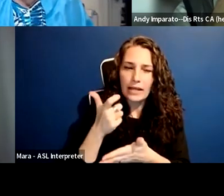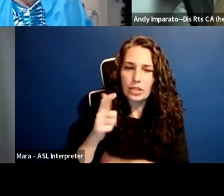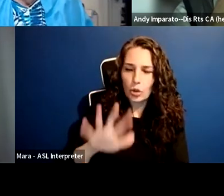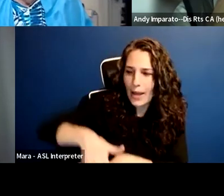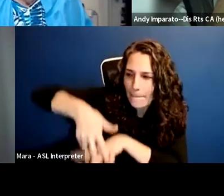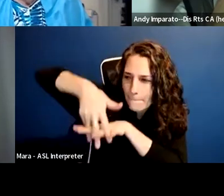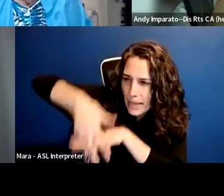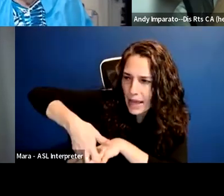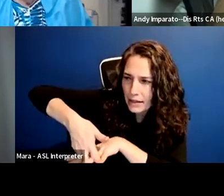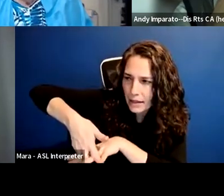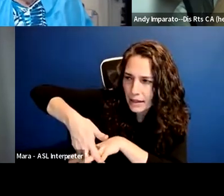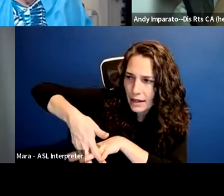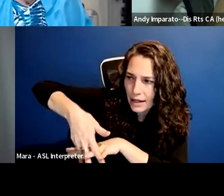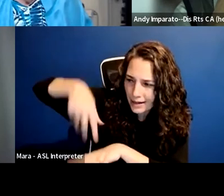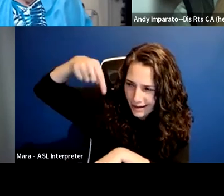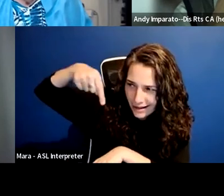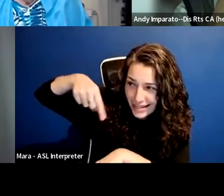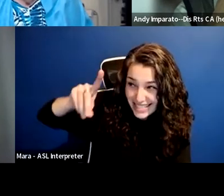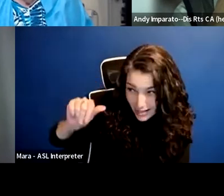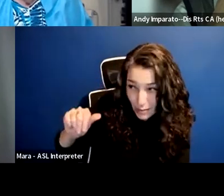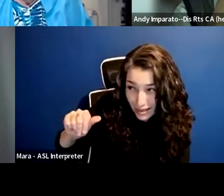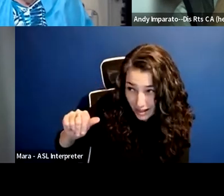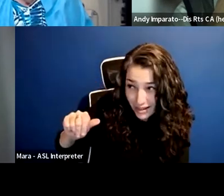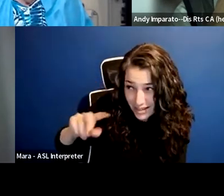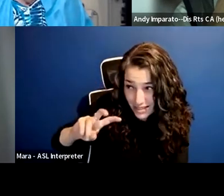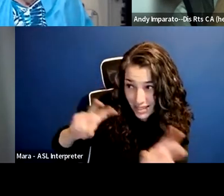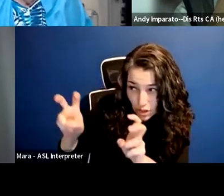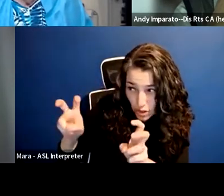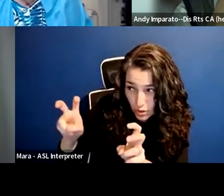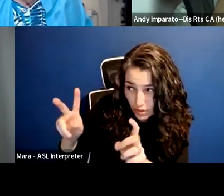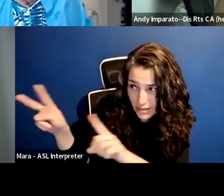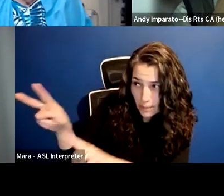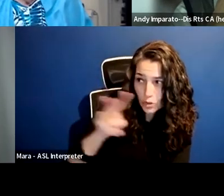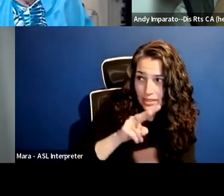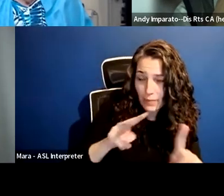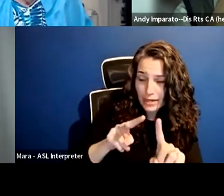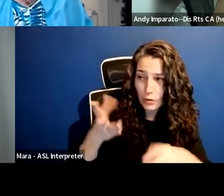and a lens in the labor movement. I hope, right, that there are union members